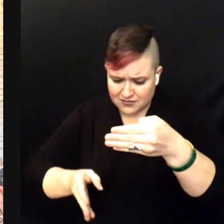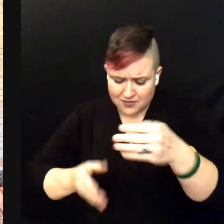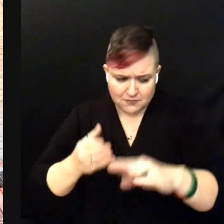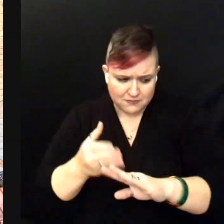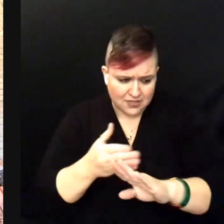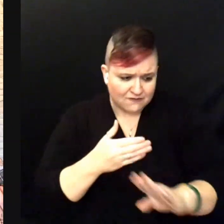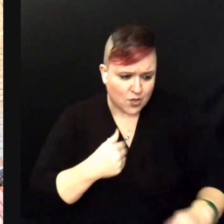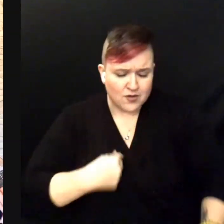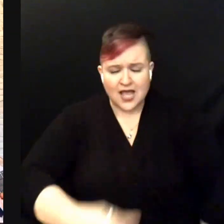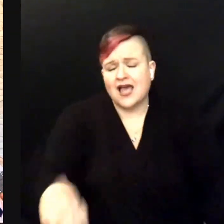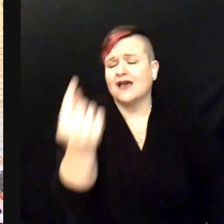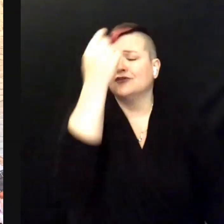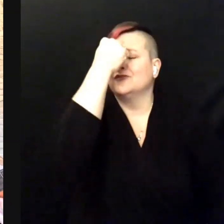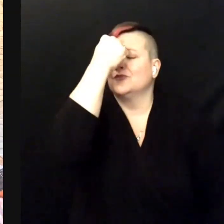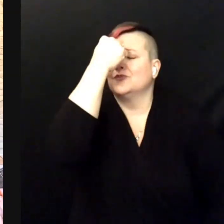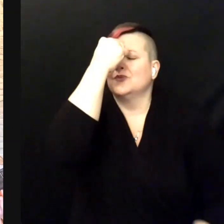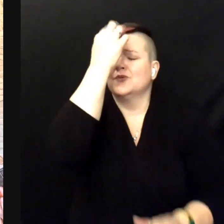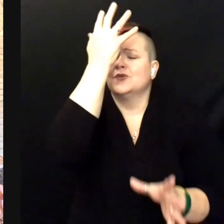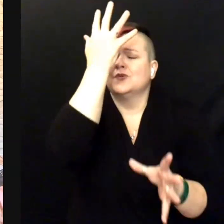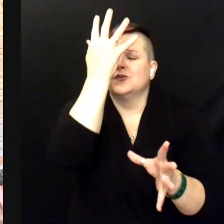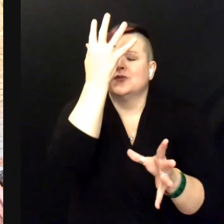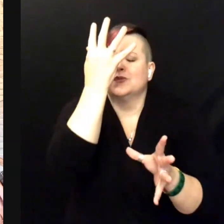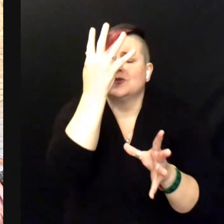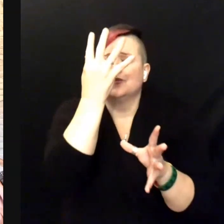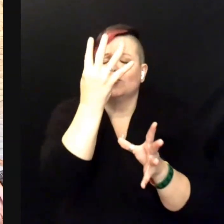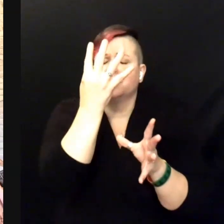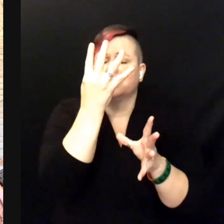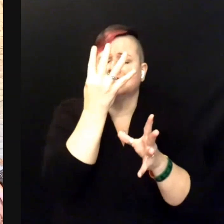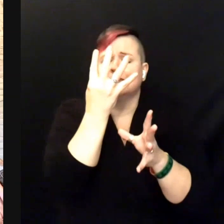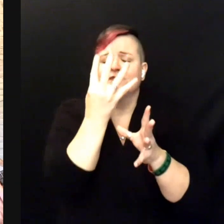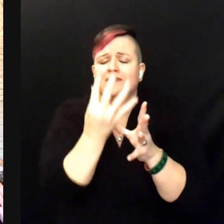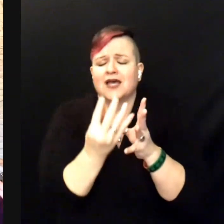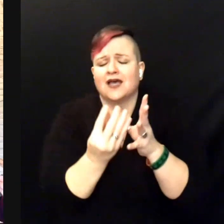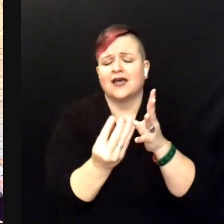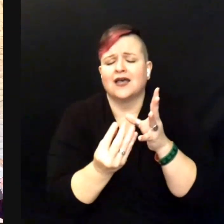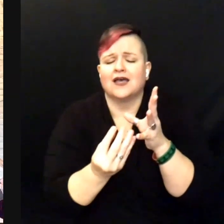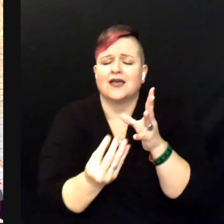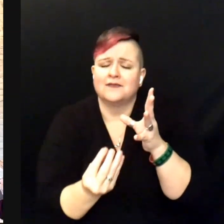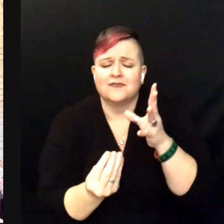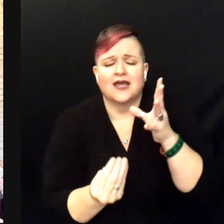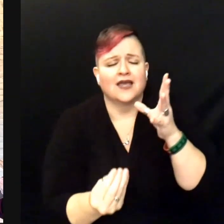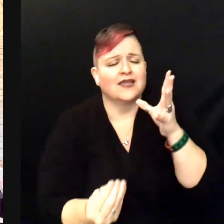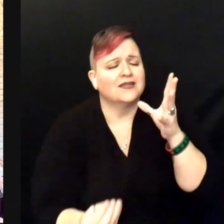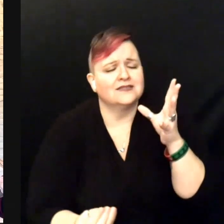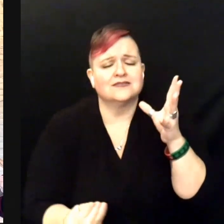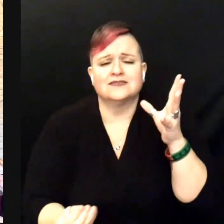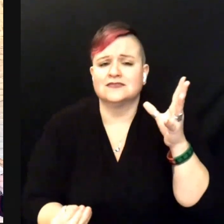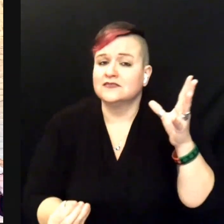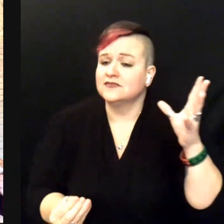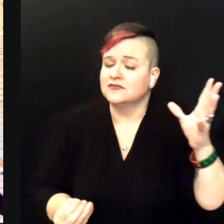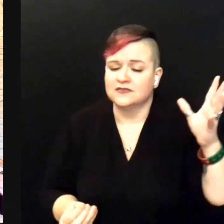before I lose my mind